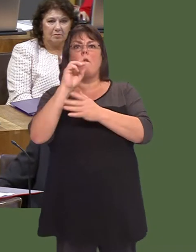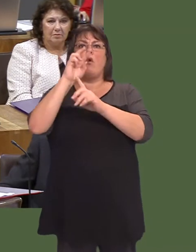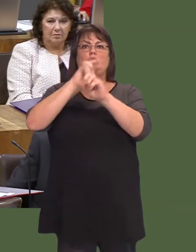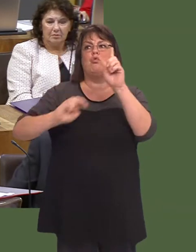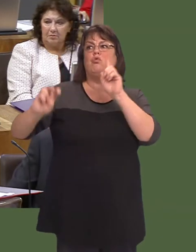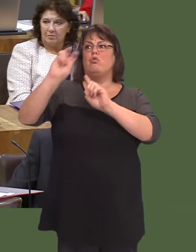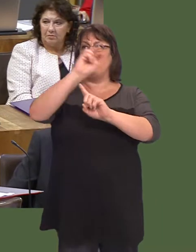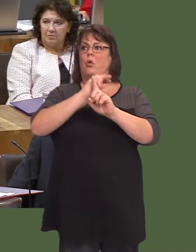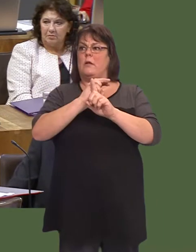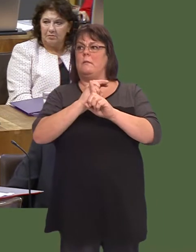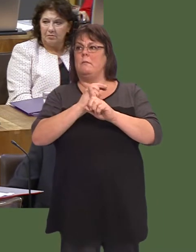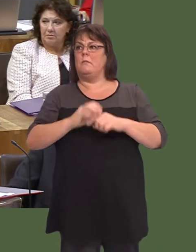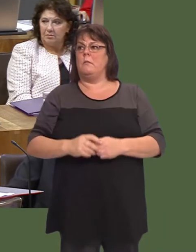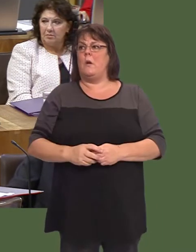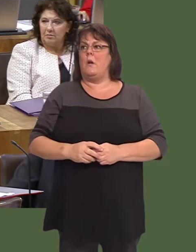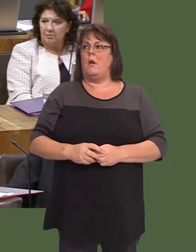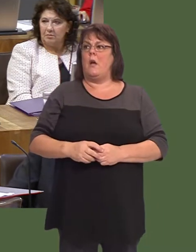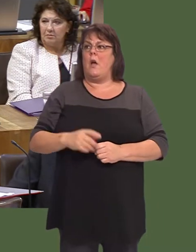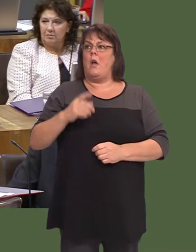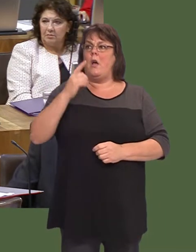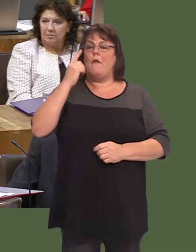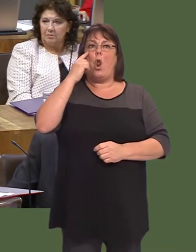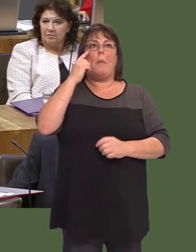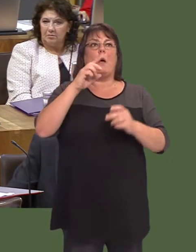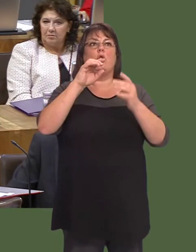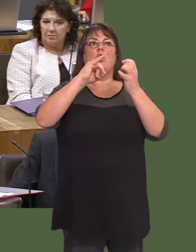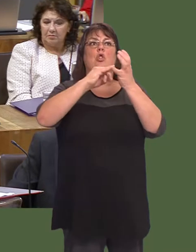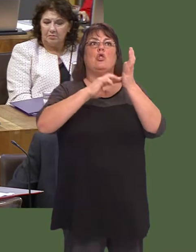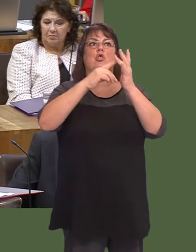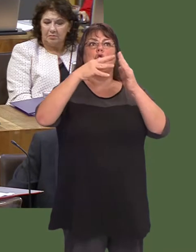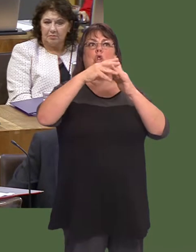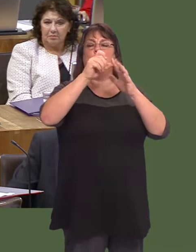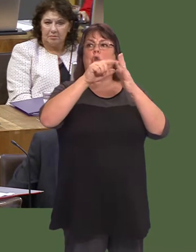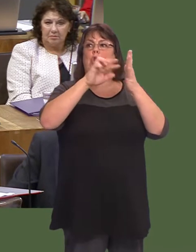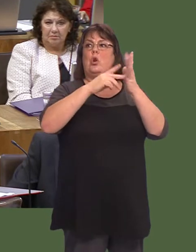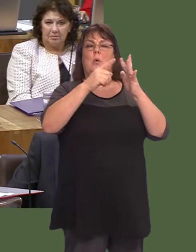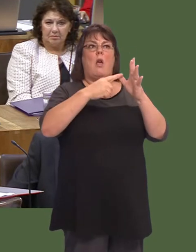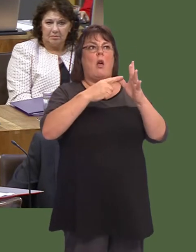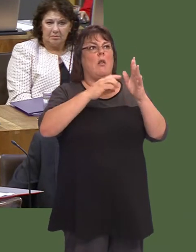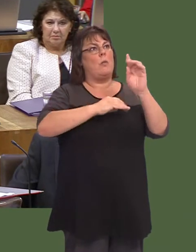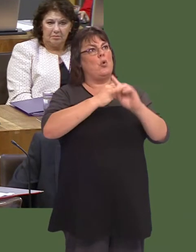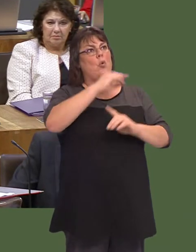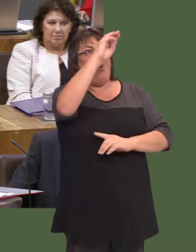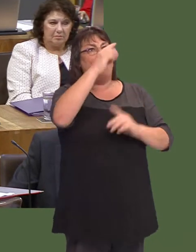For example, weíve supported tourism initiatives around Wales. We look at initiatives such as Surf Snowdonia in the north and the support we give to rural